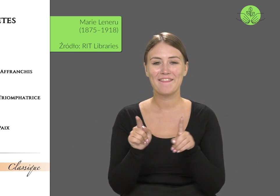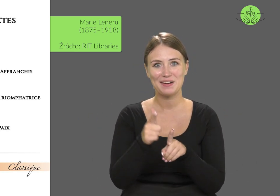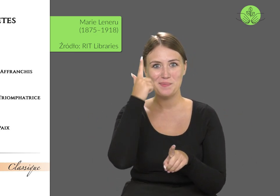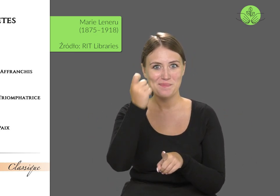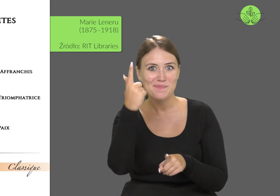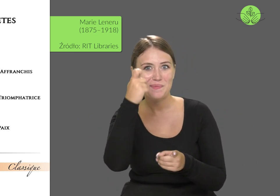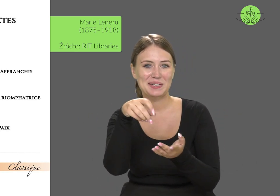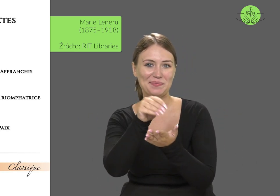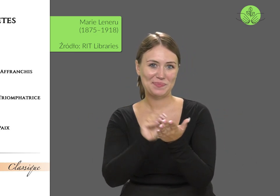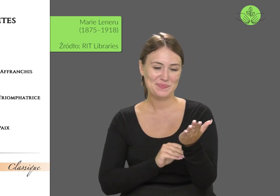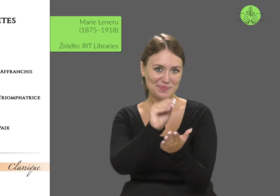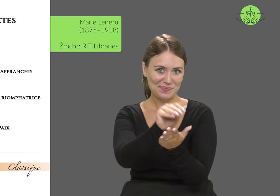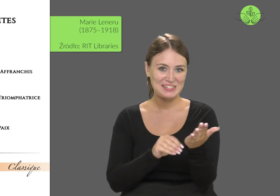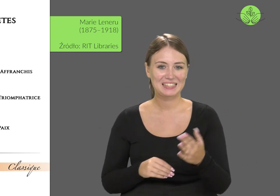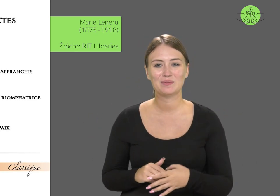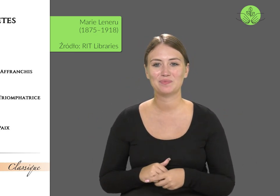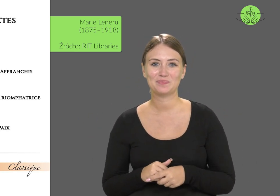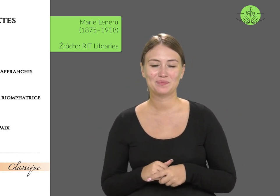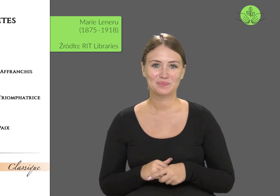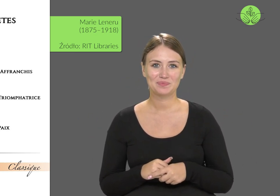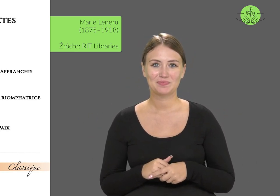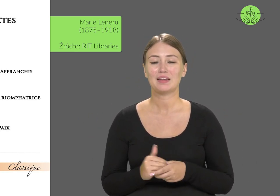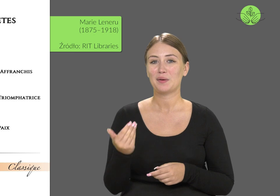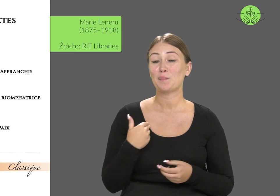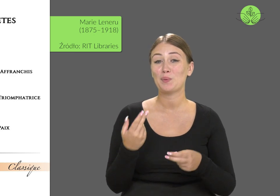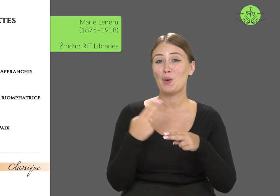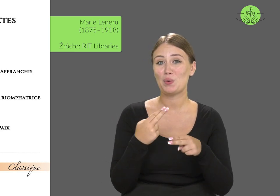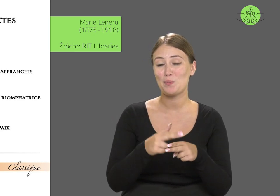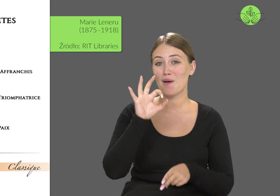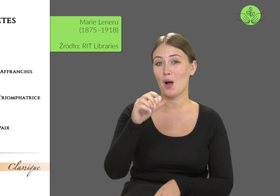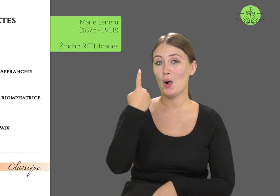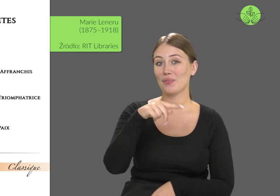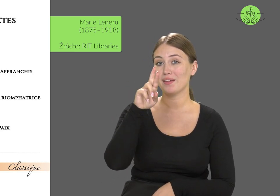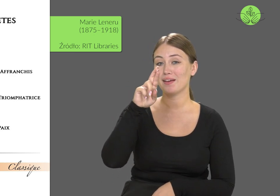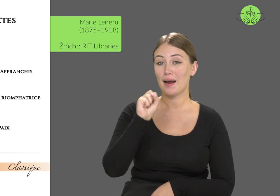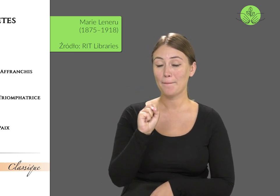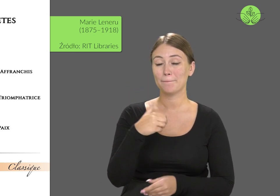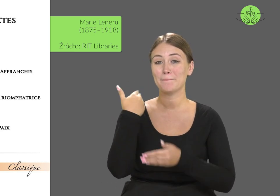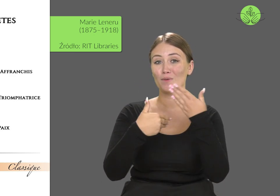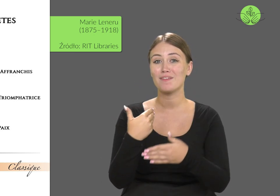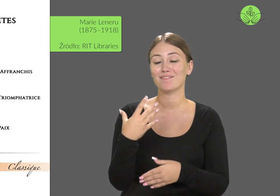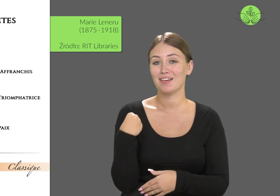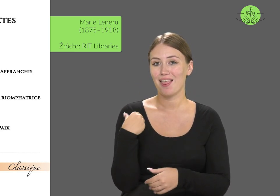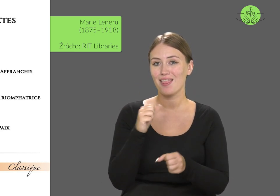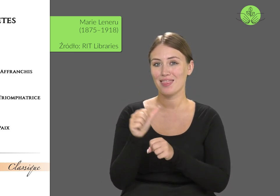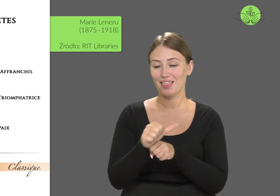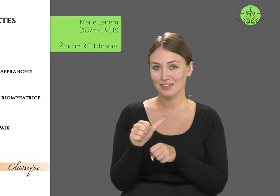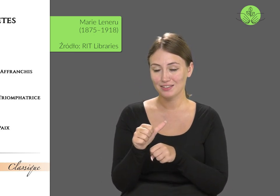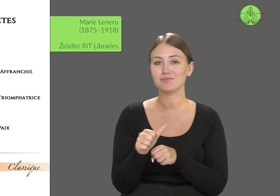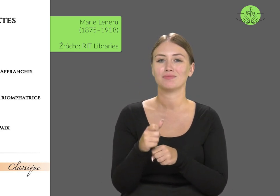and diarist. After battling measles at the age of eleven,